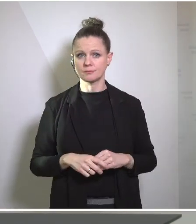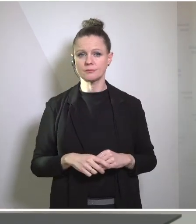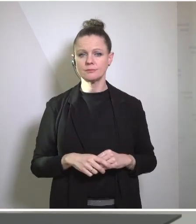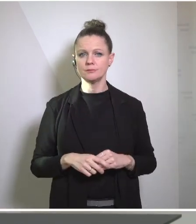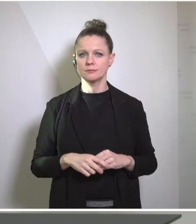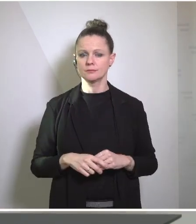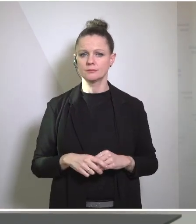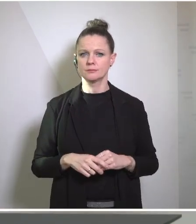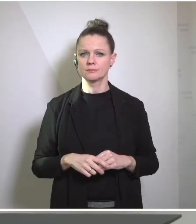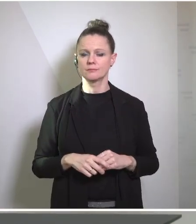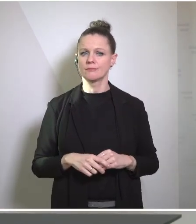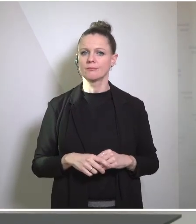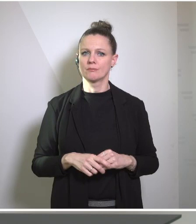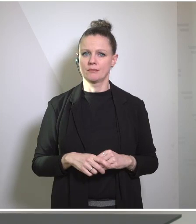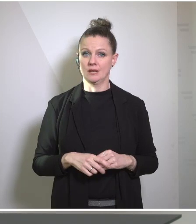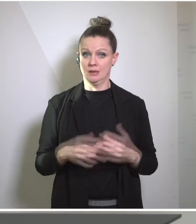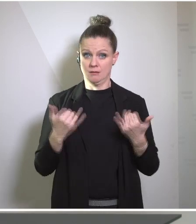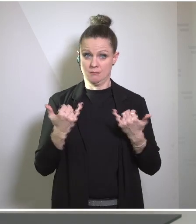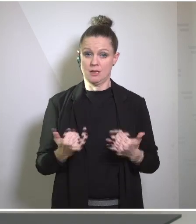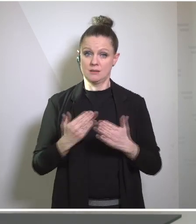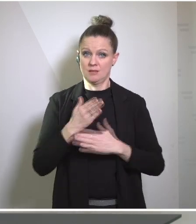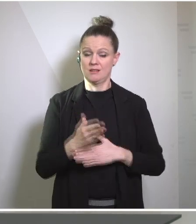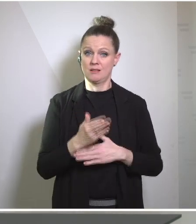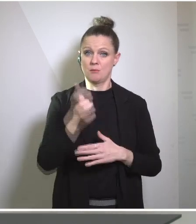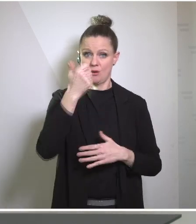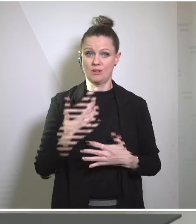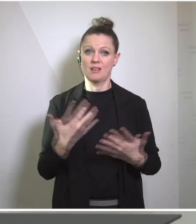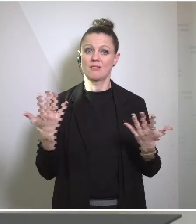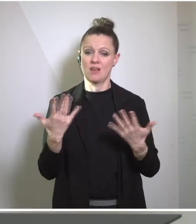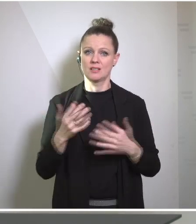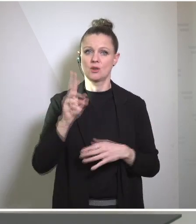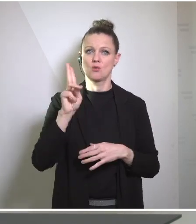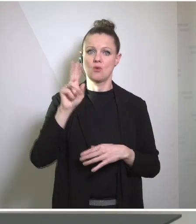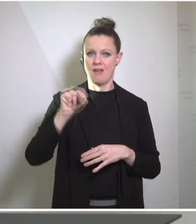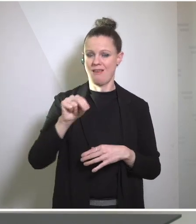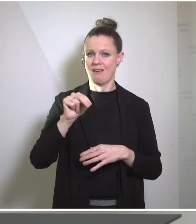of my priorities for this visit was to spend time with the UN Commission on narcotic drugs at their